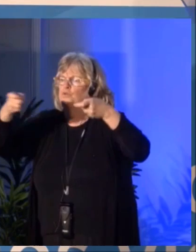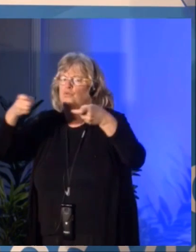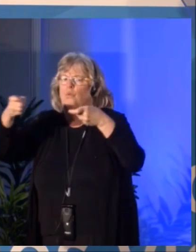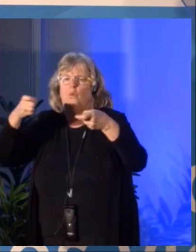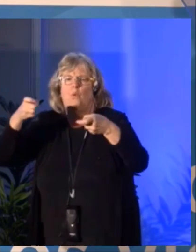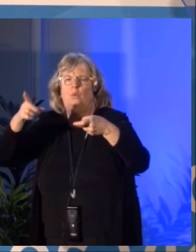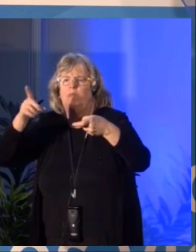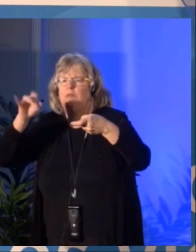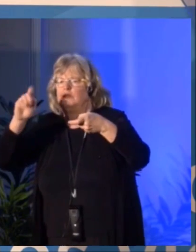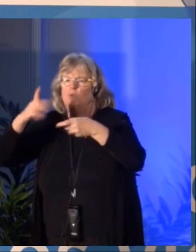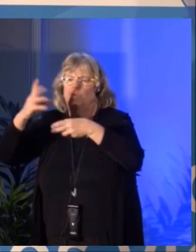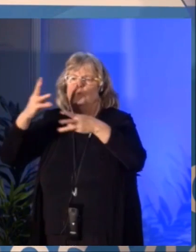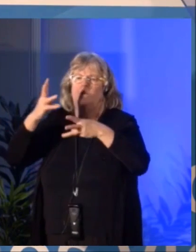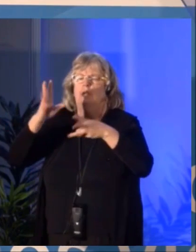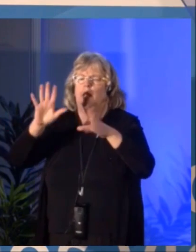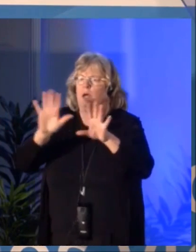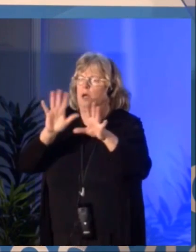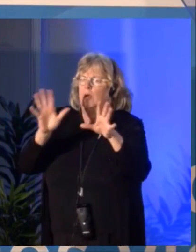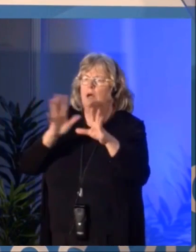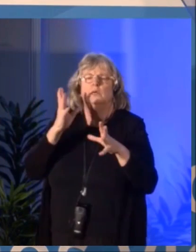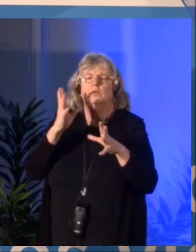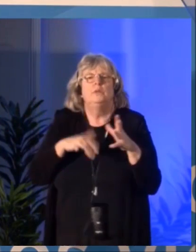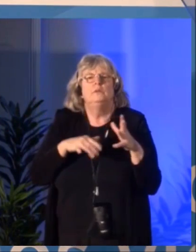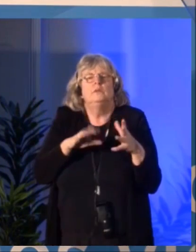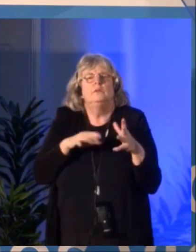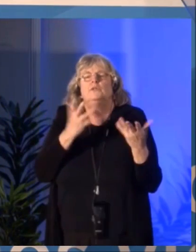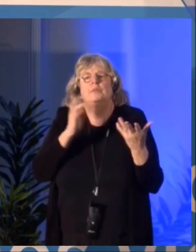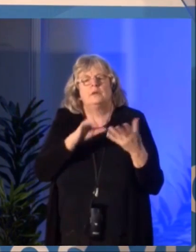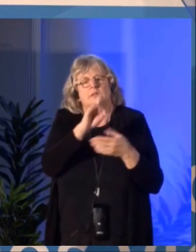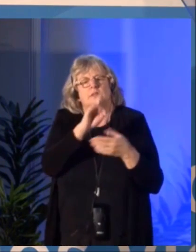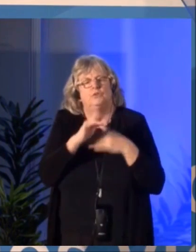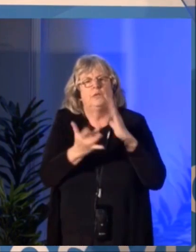The competition is greater than ever to capture audiences whose habits